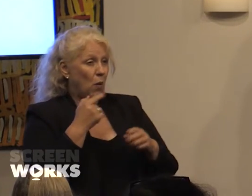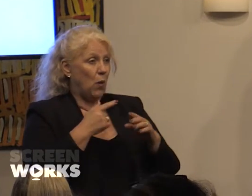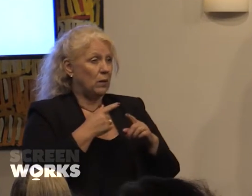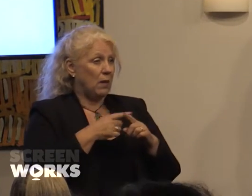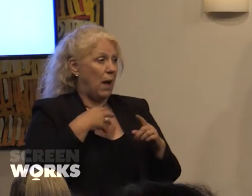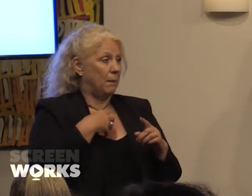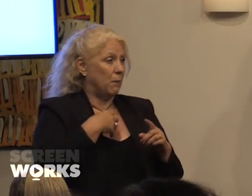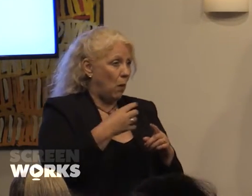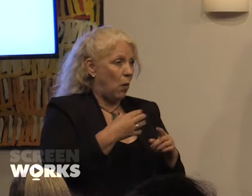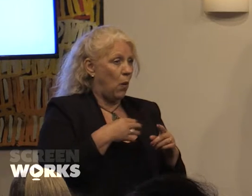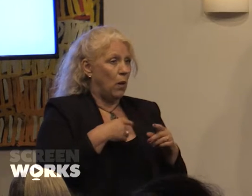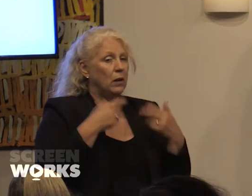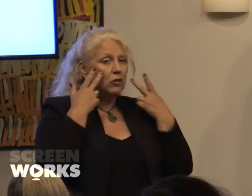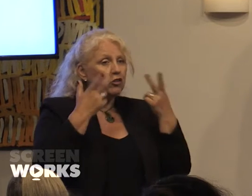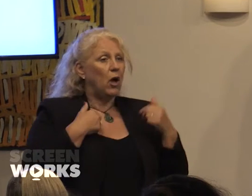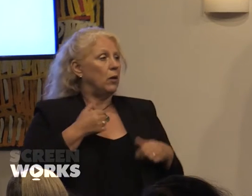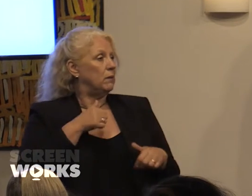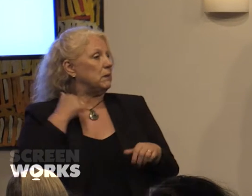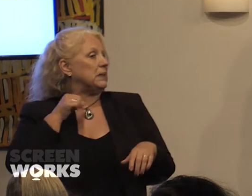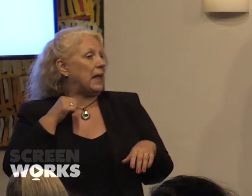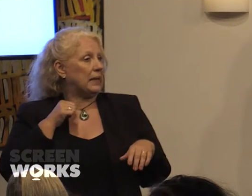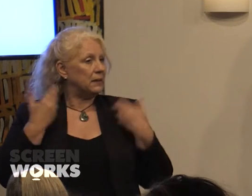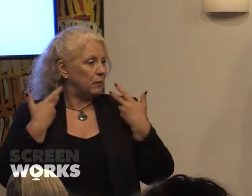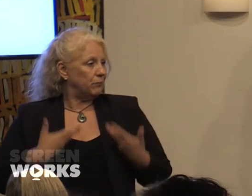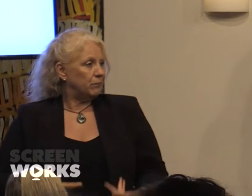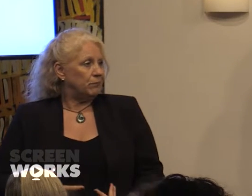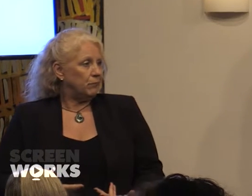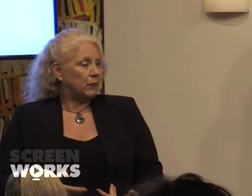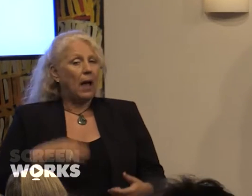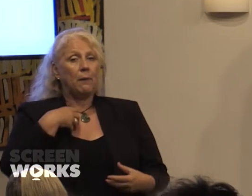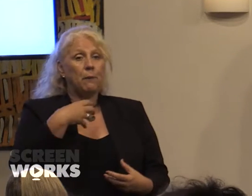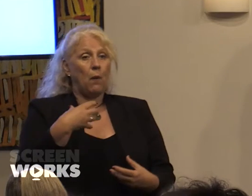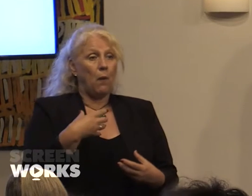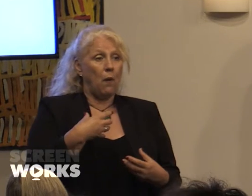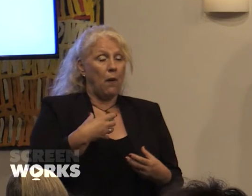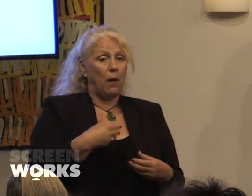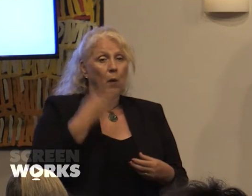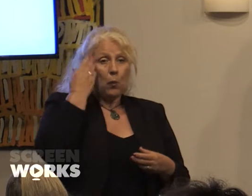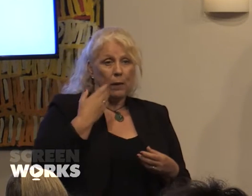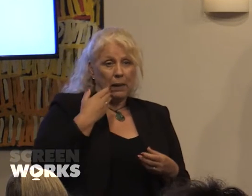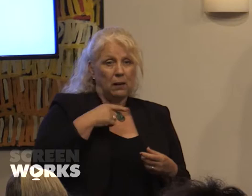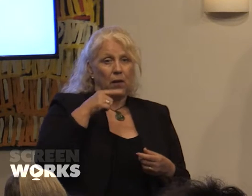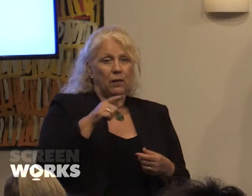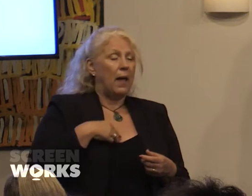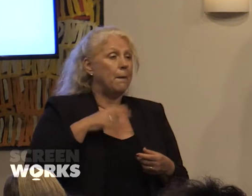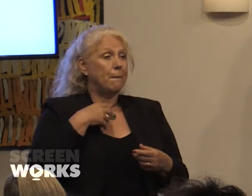be shown in sexy attire and furthermore females are nearly twice as likely to be